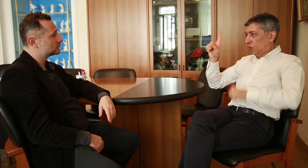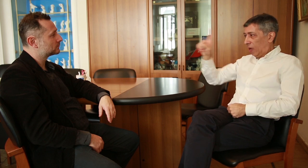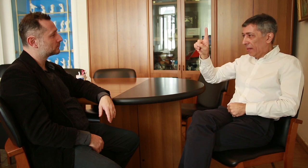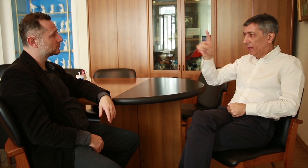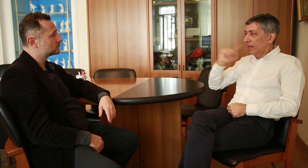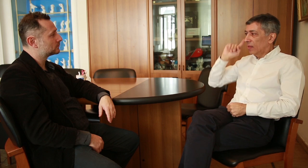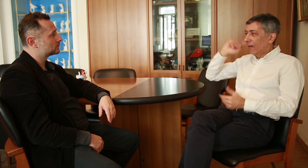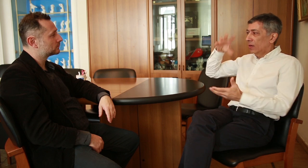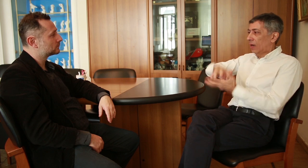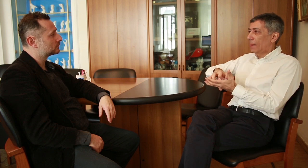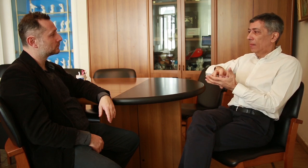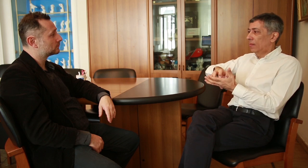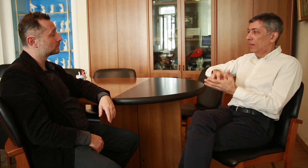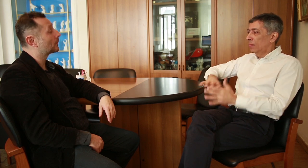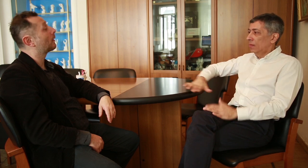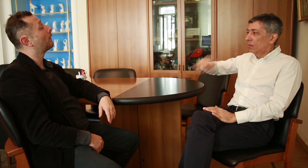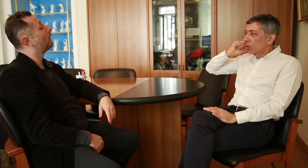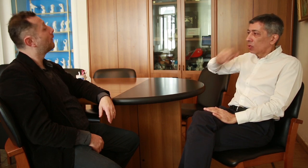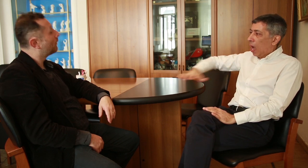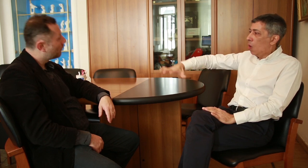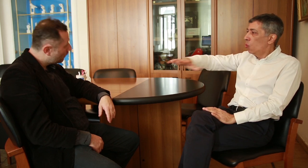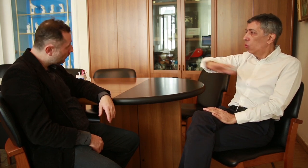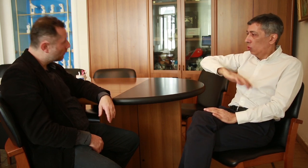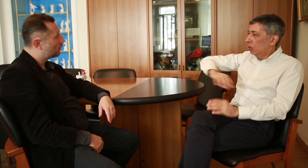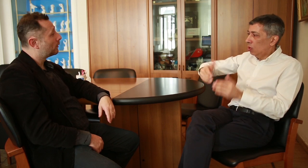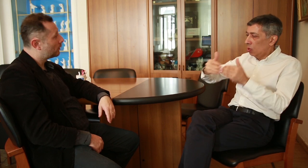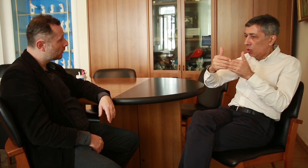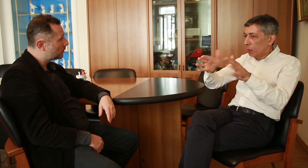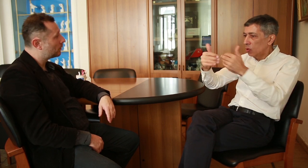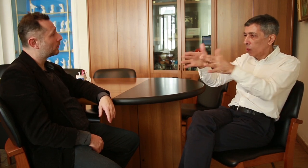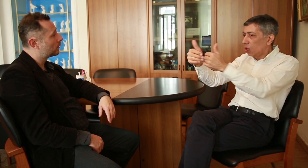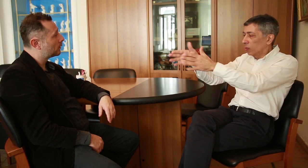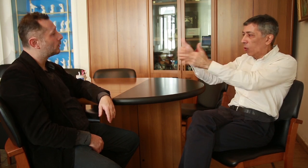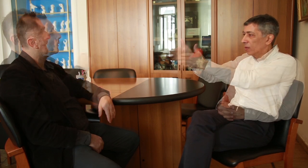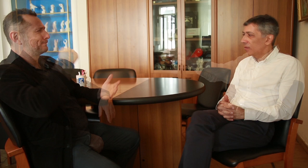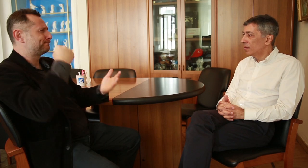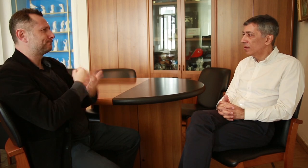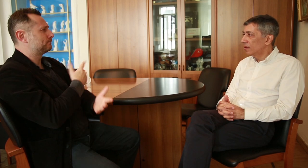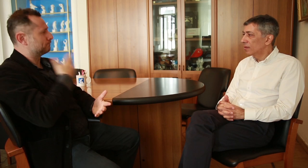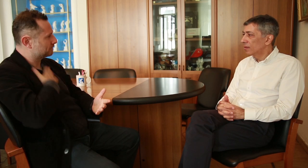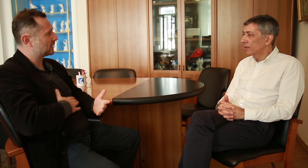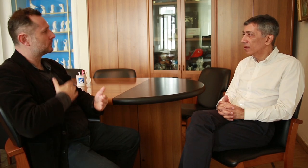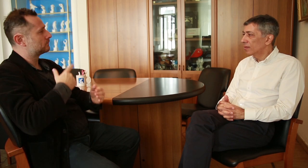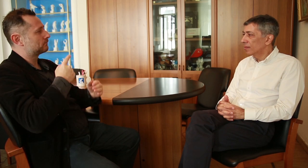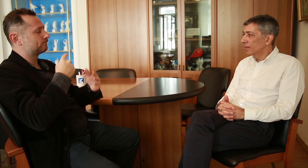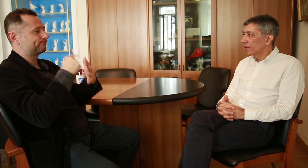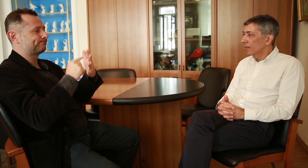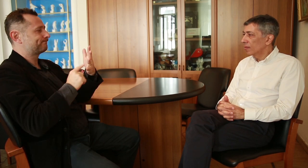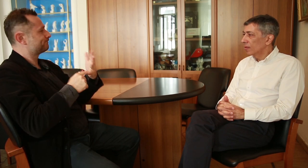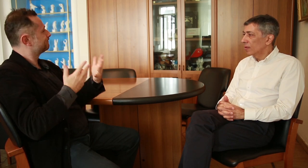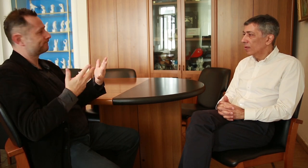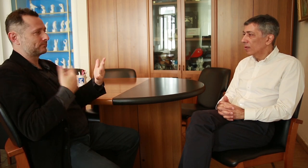Deaf. There are 71 district branches of MosVOG and we were able to open these offices. Arkady: You’ve accomplished a lot. What do you